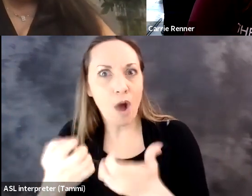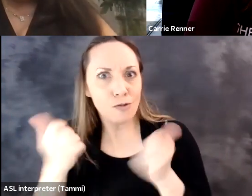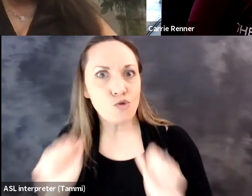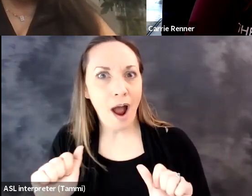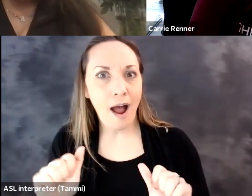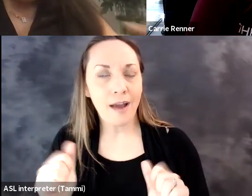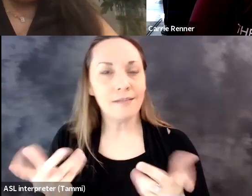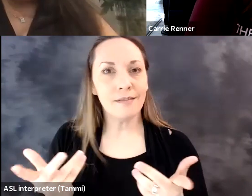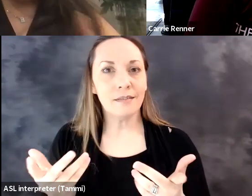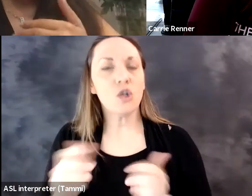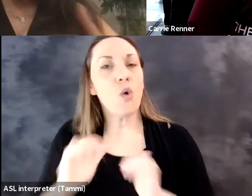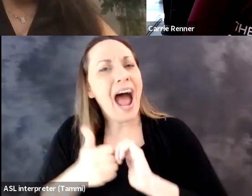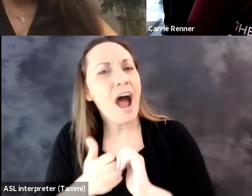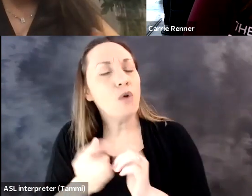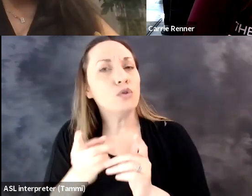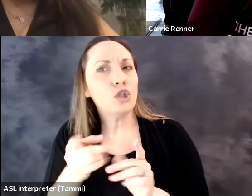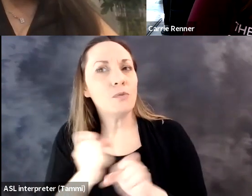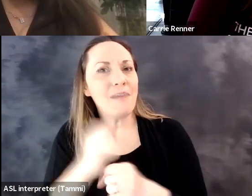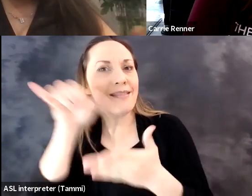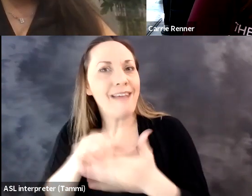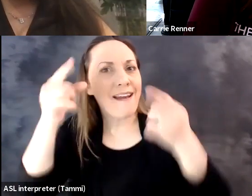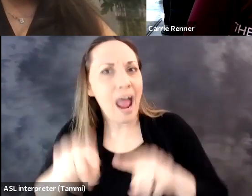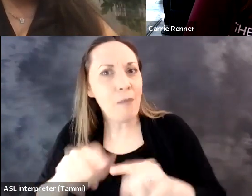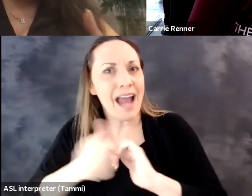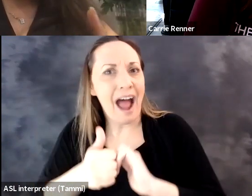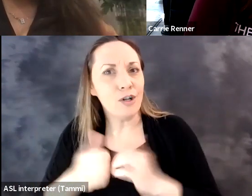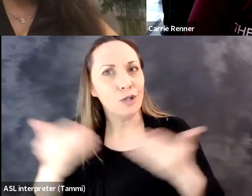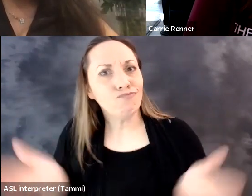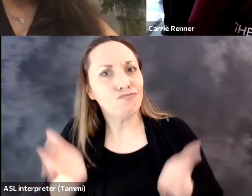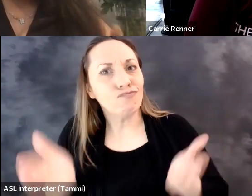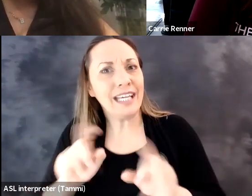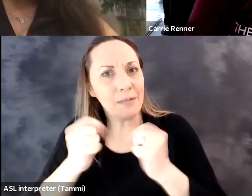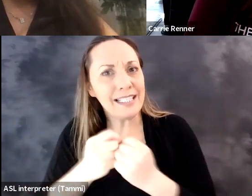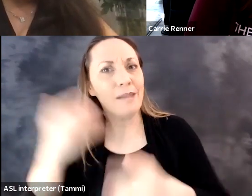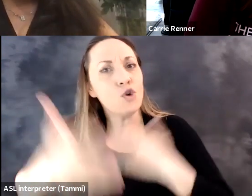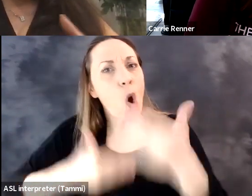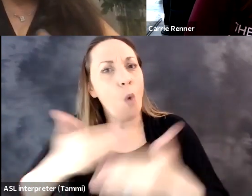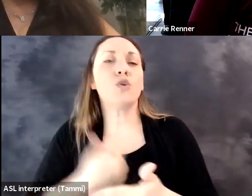I literally find every morning I see a new feature from Microsoft that I'm dying to go out and try. How do you make it happen, and how do